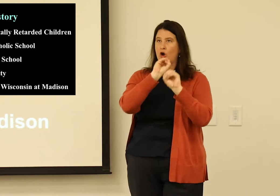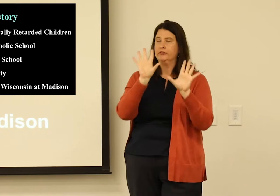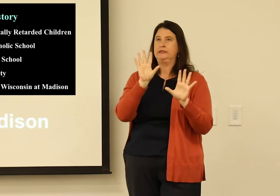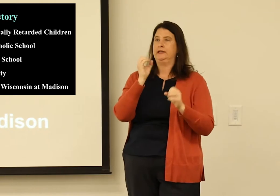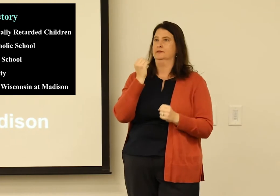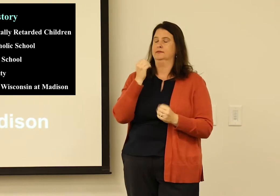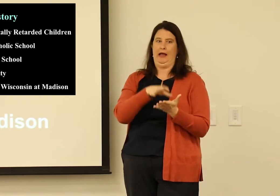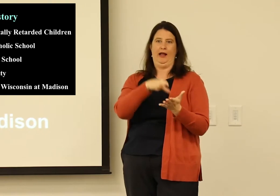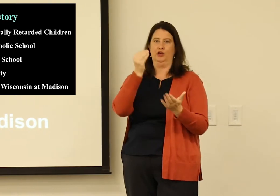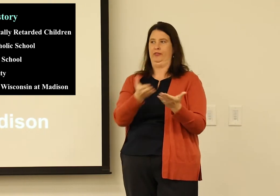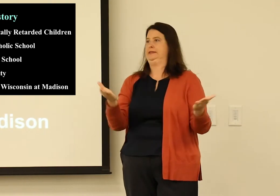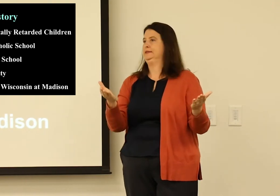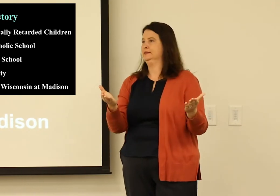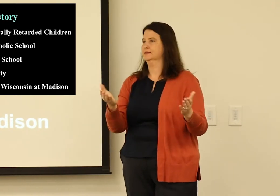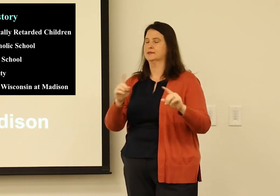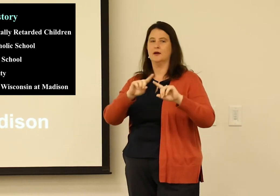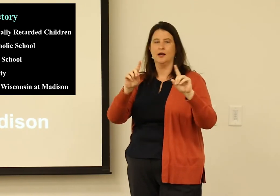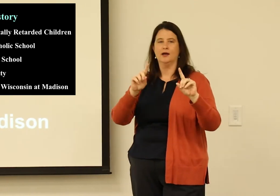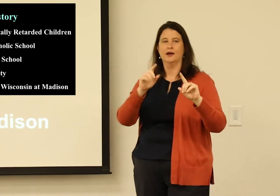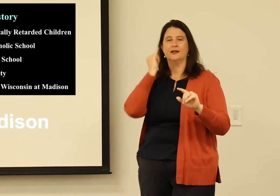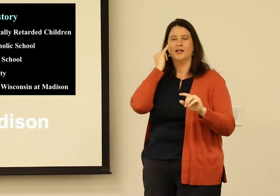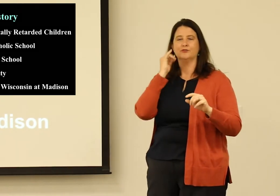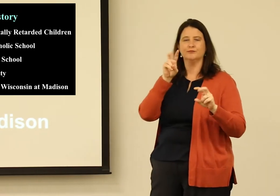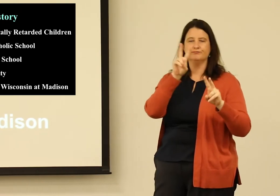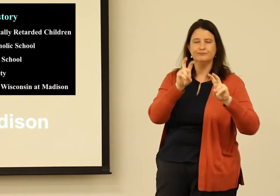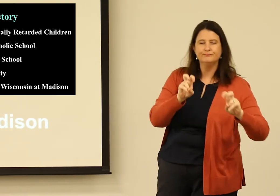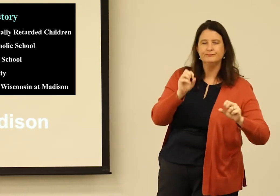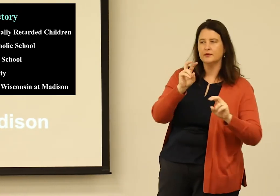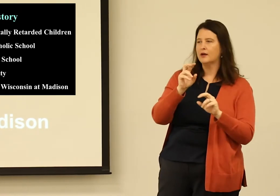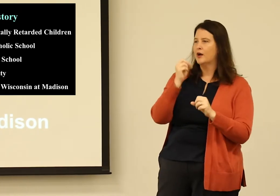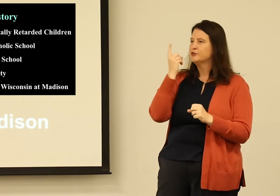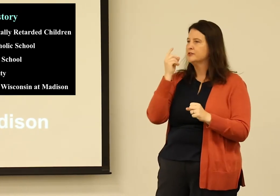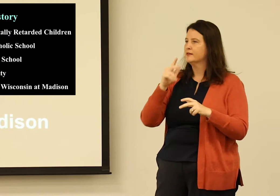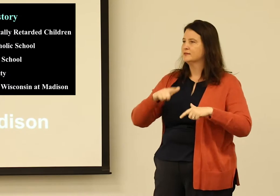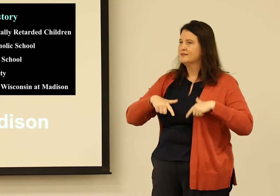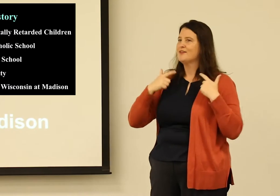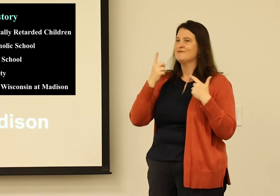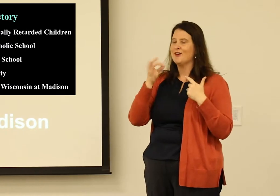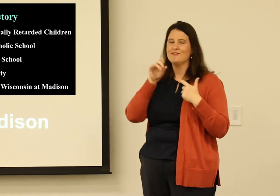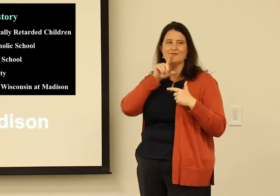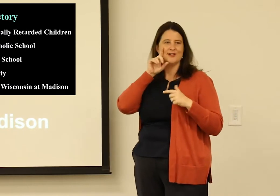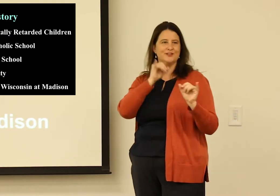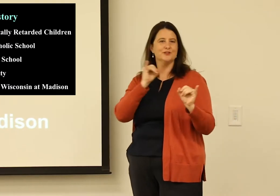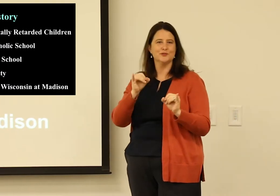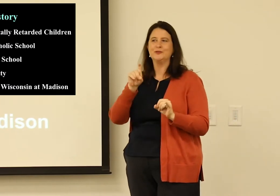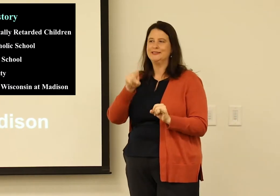So academics are important. Yes, obviously, I learned a number of things. But if you understand